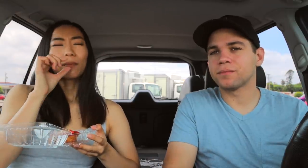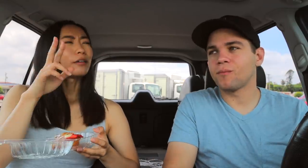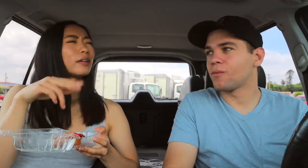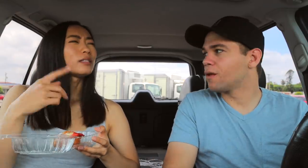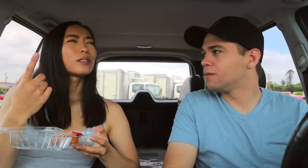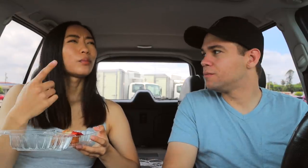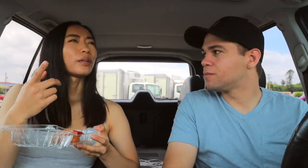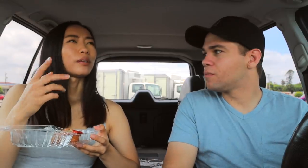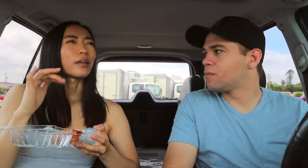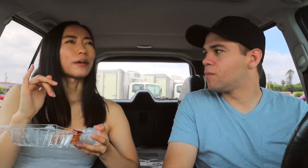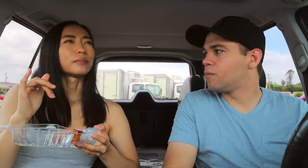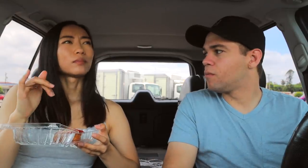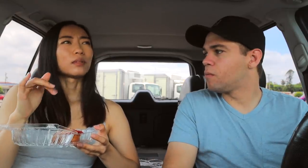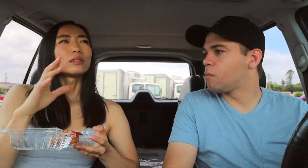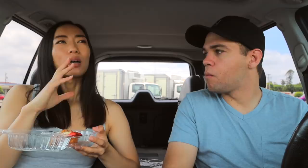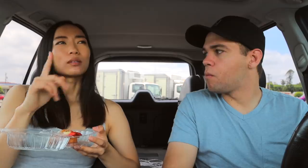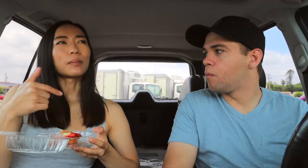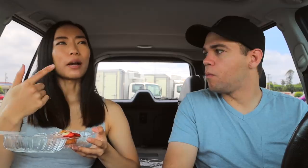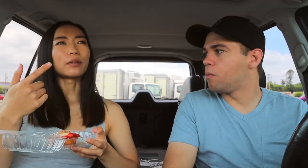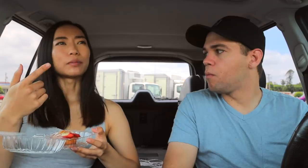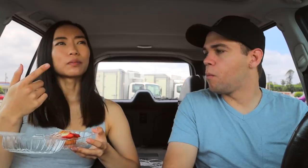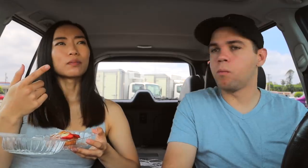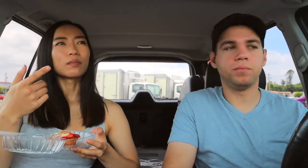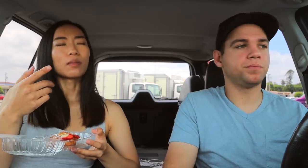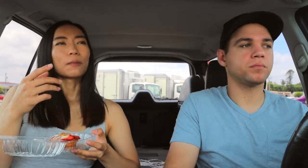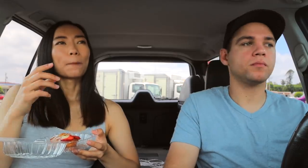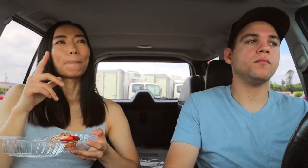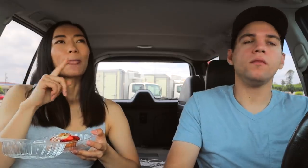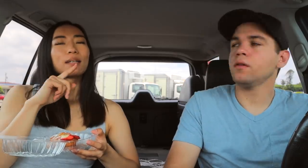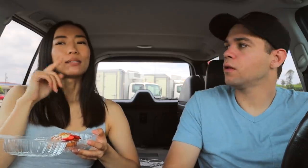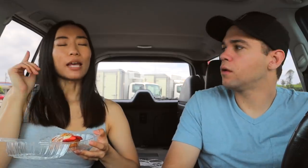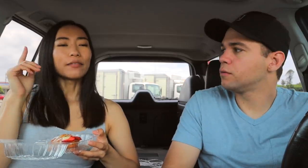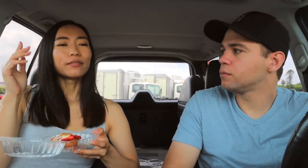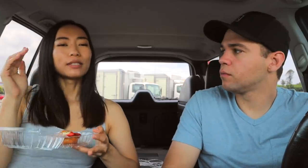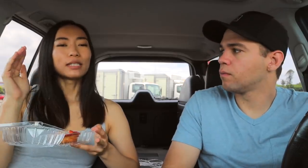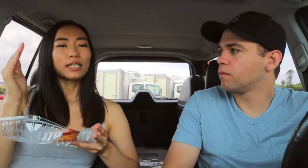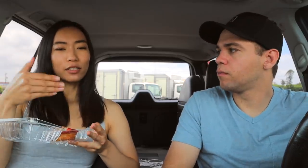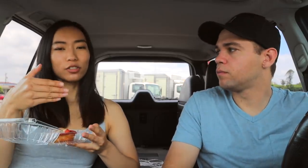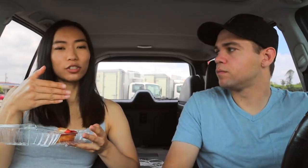I read somewhere that, it talked about deaf-centered